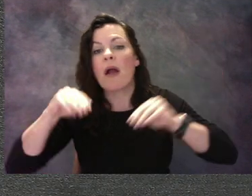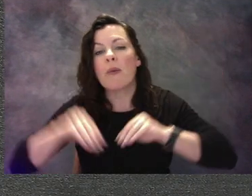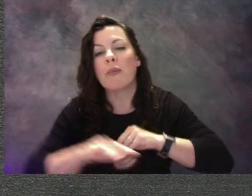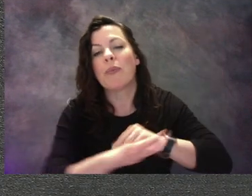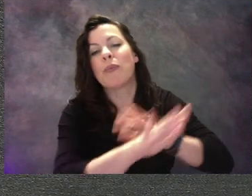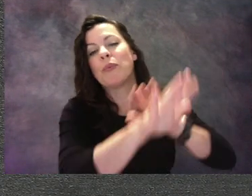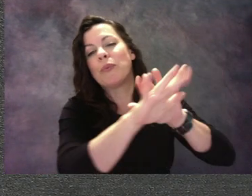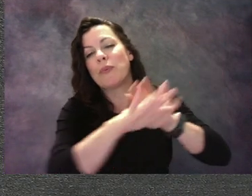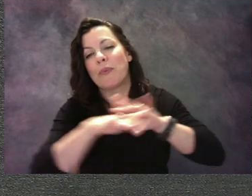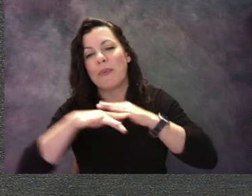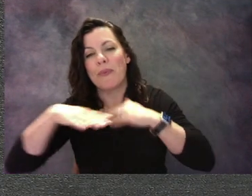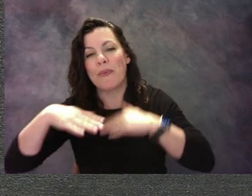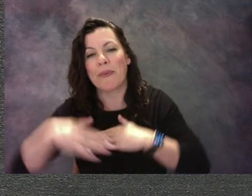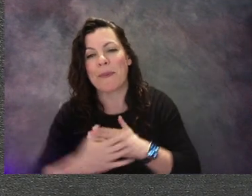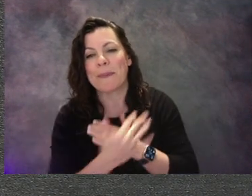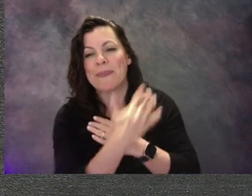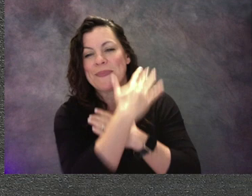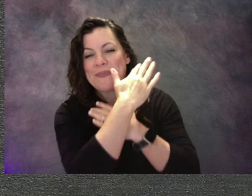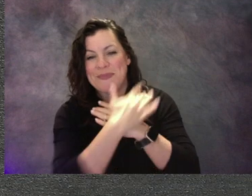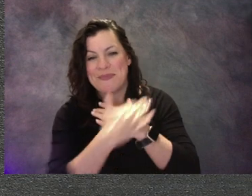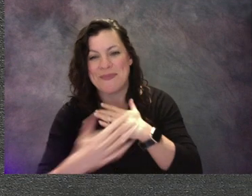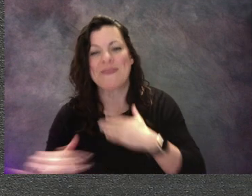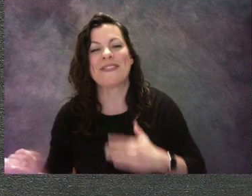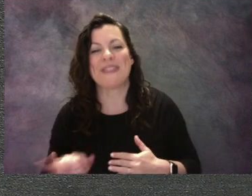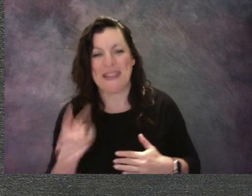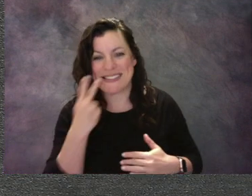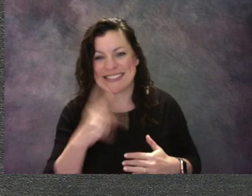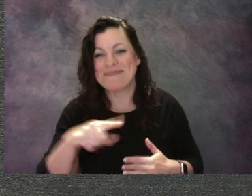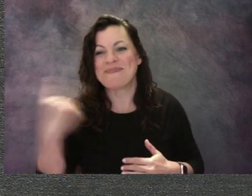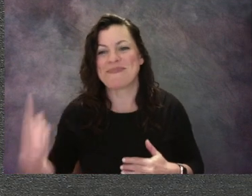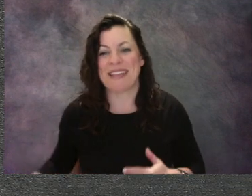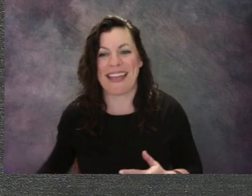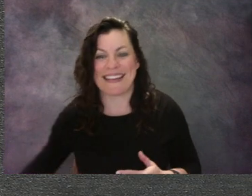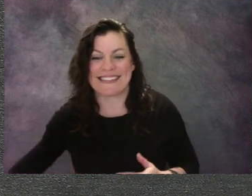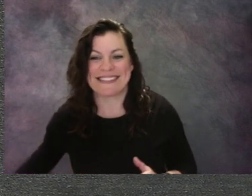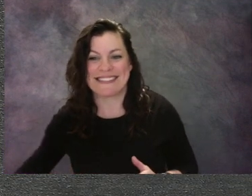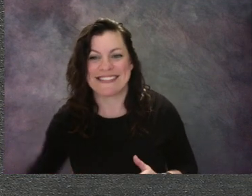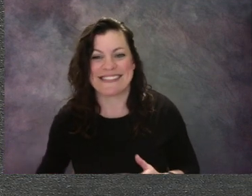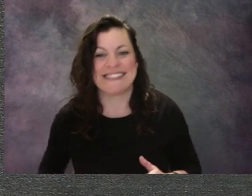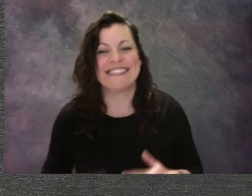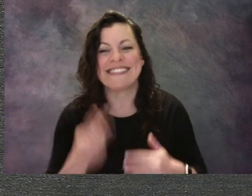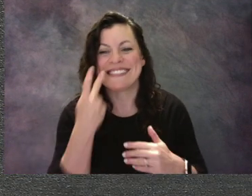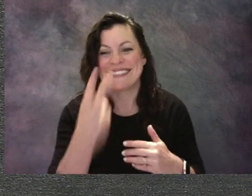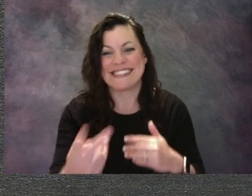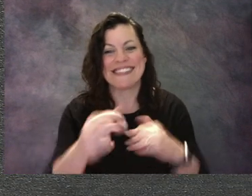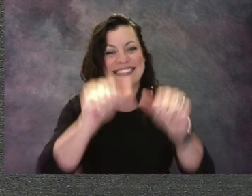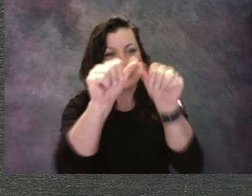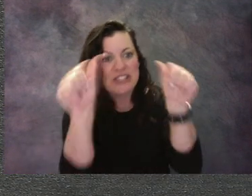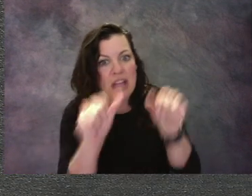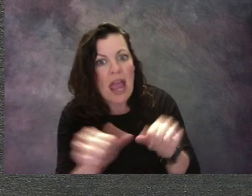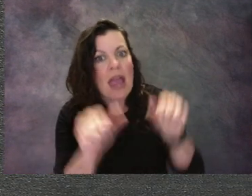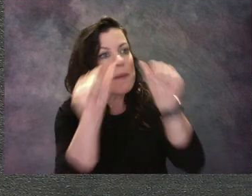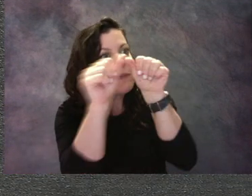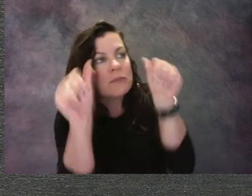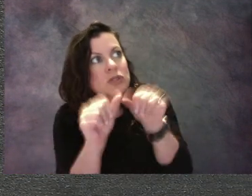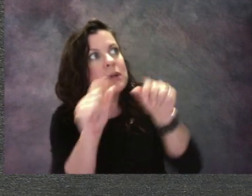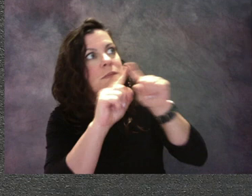He also adds a little white and black in there. So I'm now looking at the shapes. Can you see some shapes that you recognize?